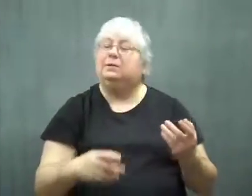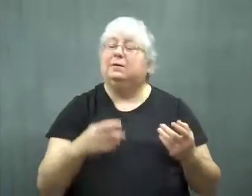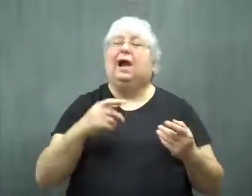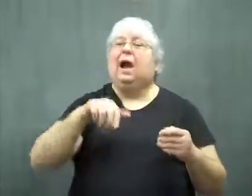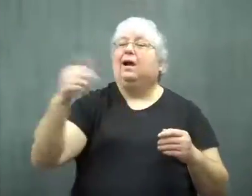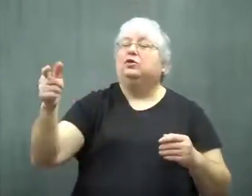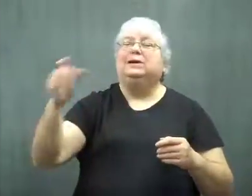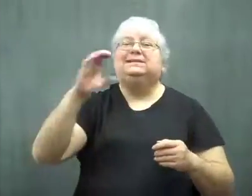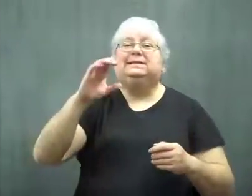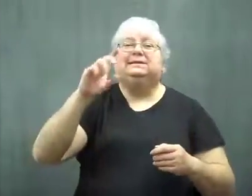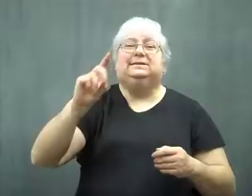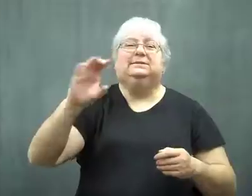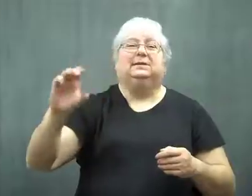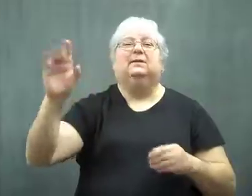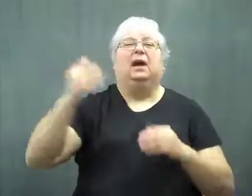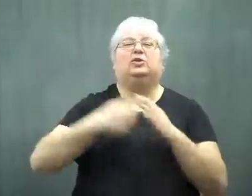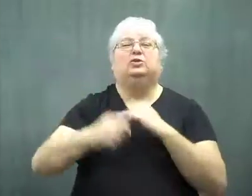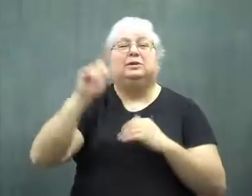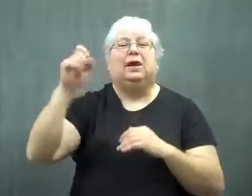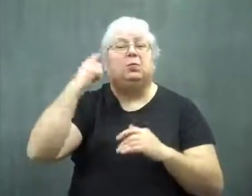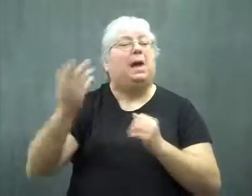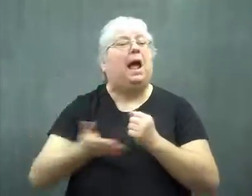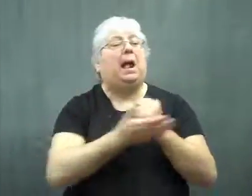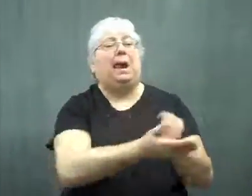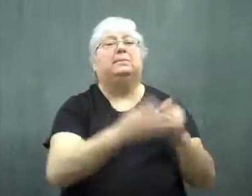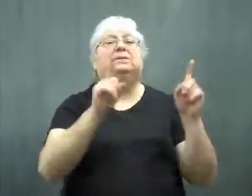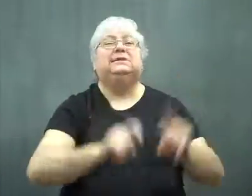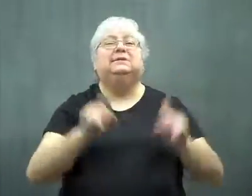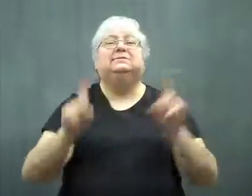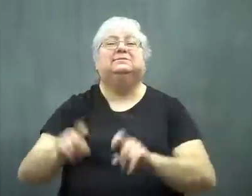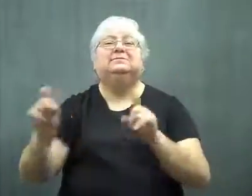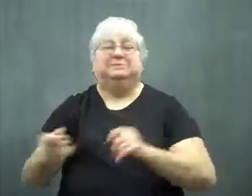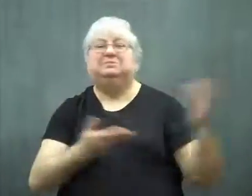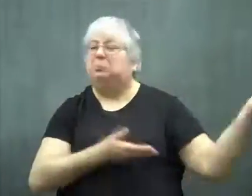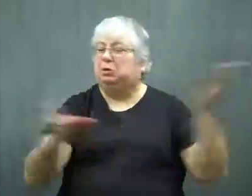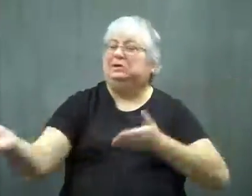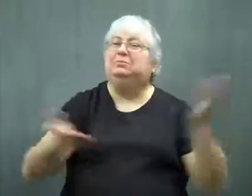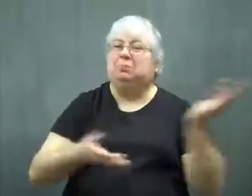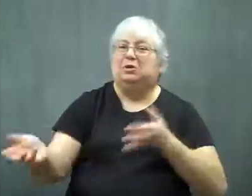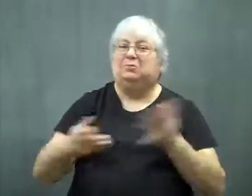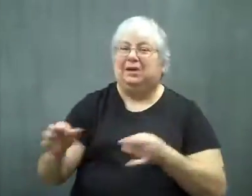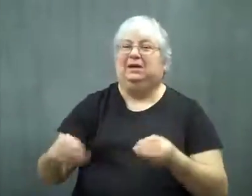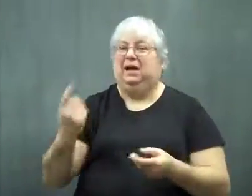The CDC helped process the tests.